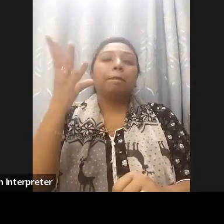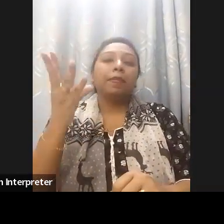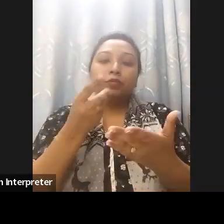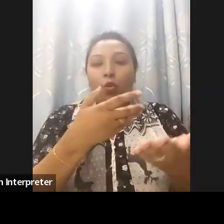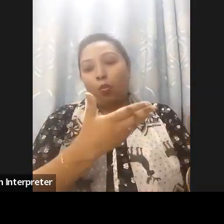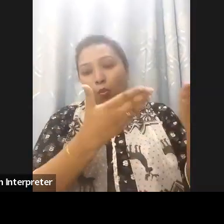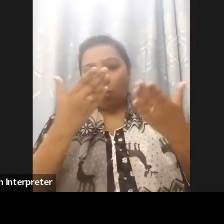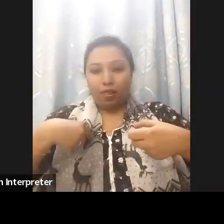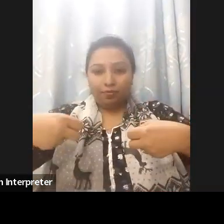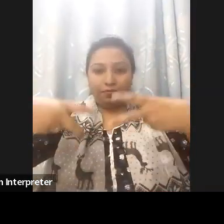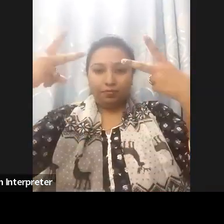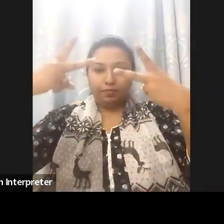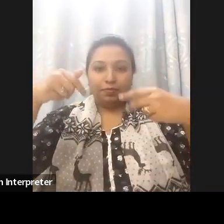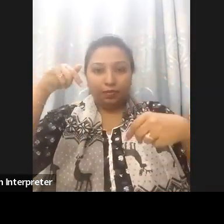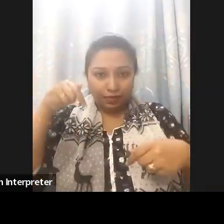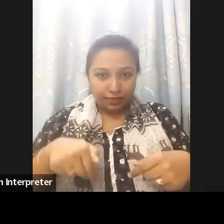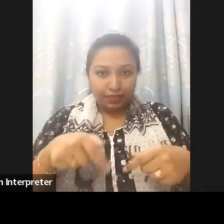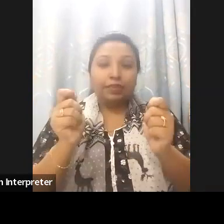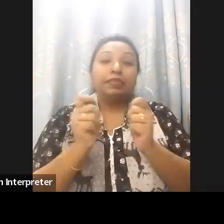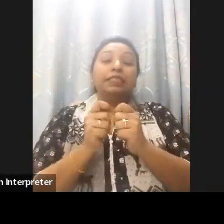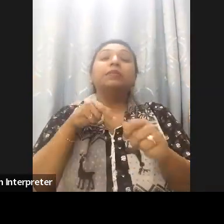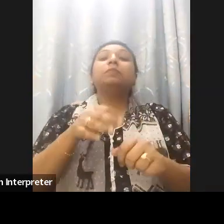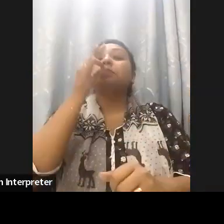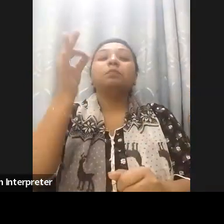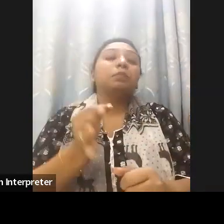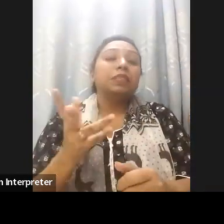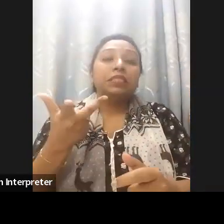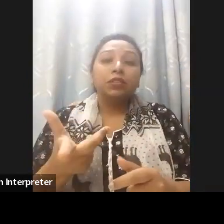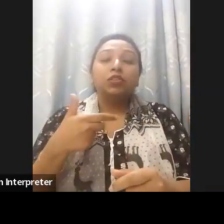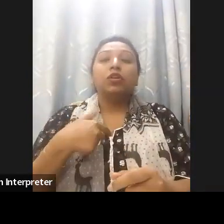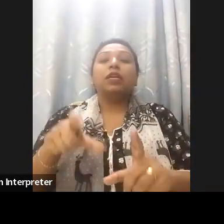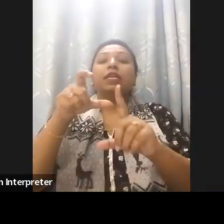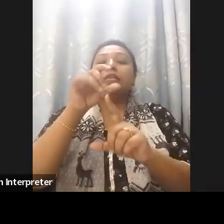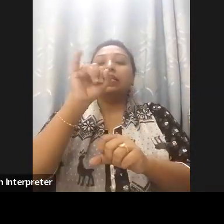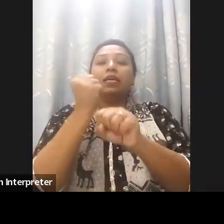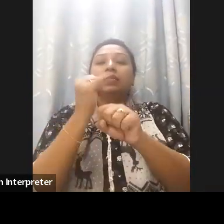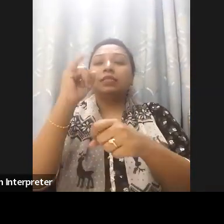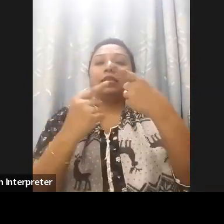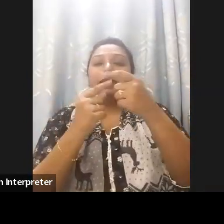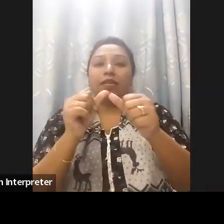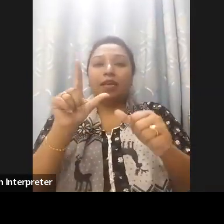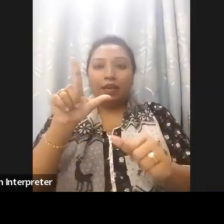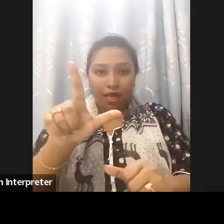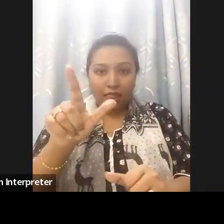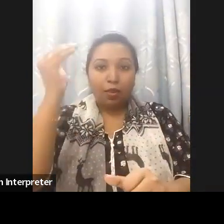this Expert Forum on the Importance of Digital Inclusion for People with Disabilities.